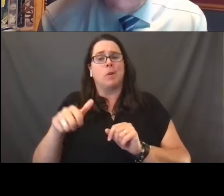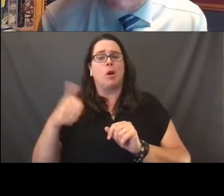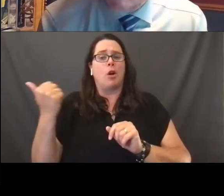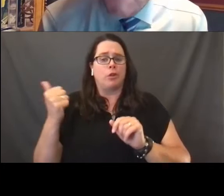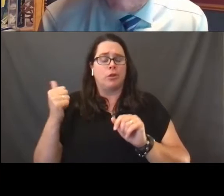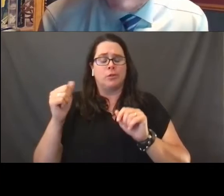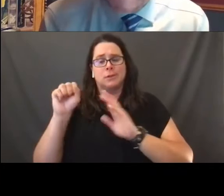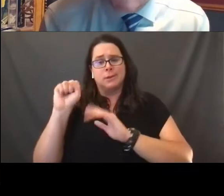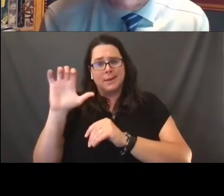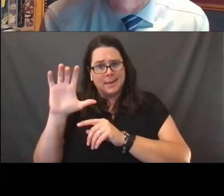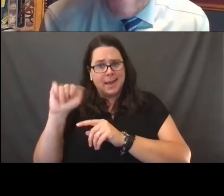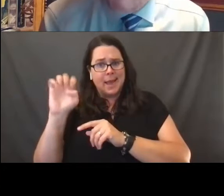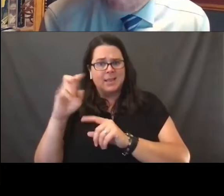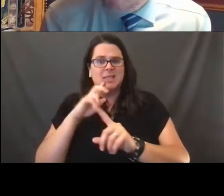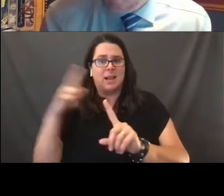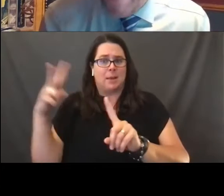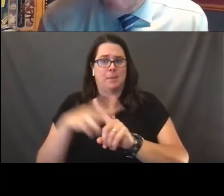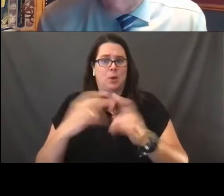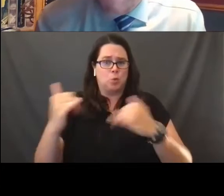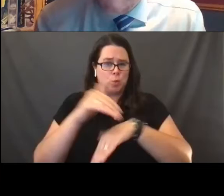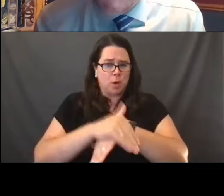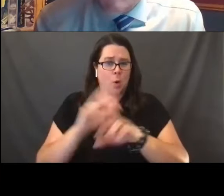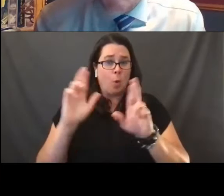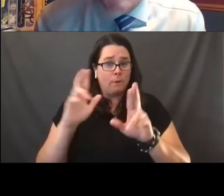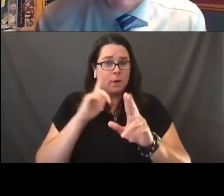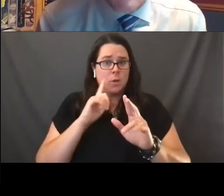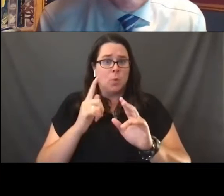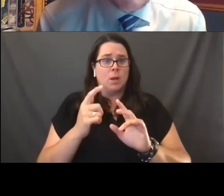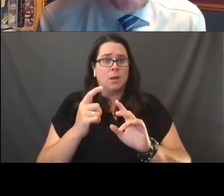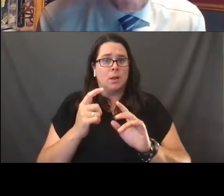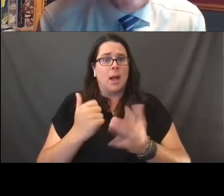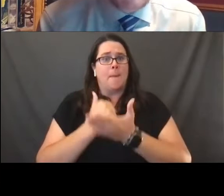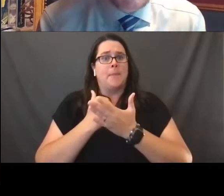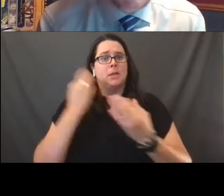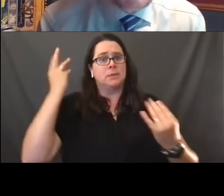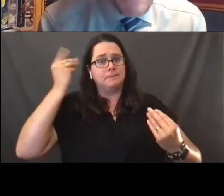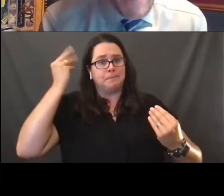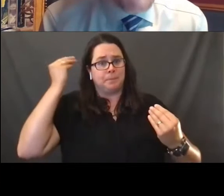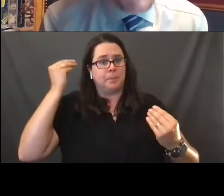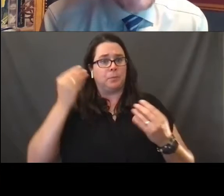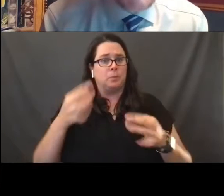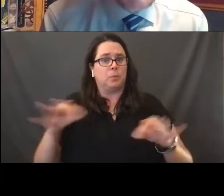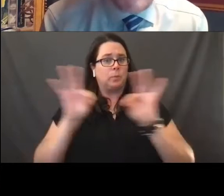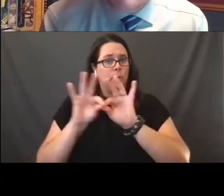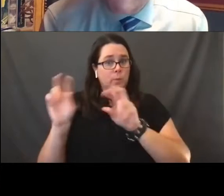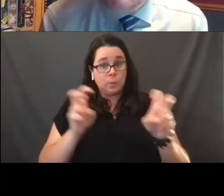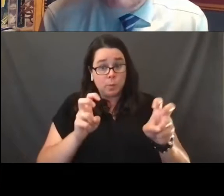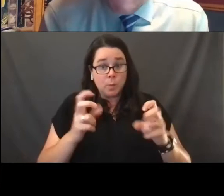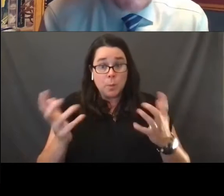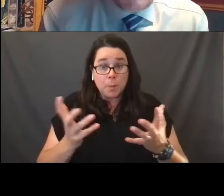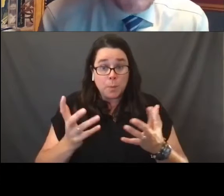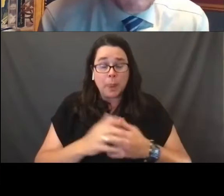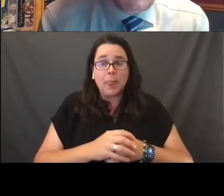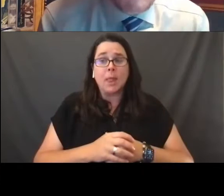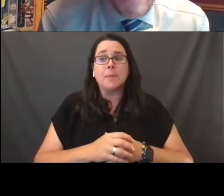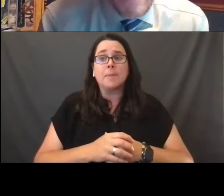that applies especially tonight and hopefully will animate all of us as we important issues. And that is that the Constitution